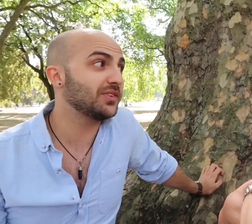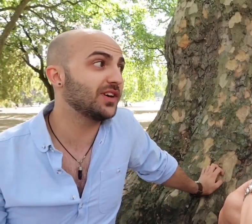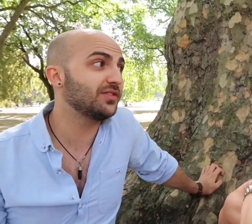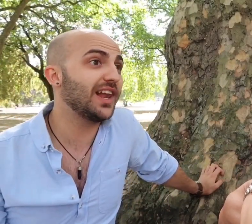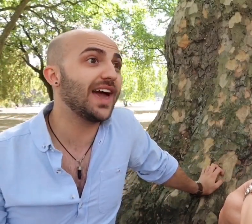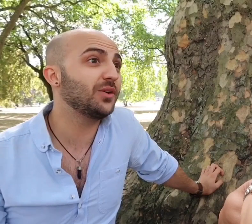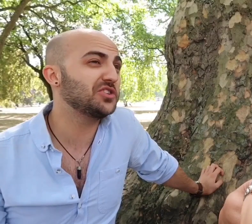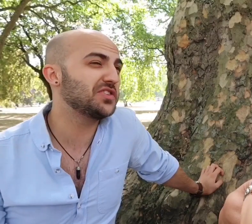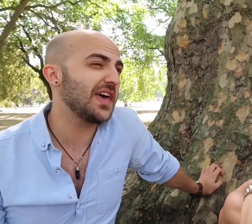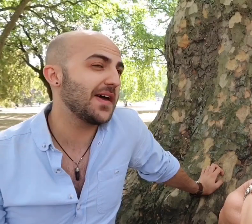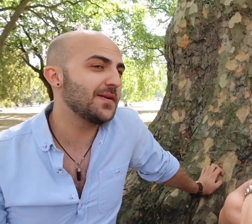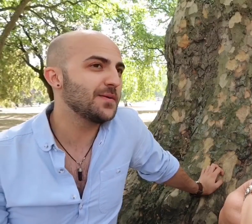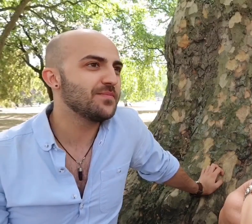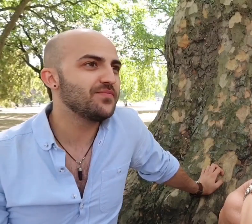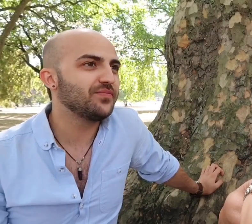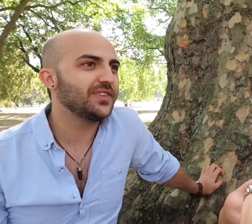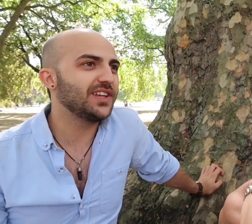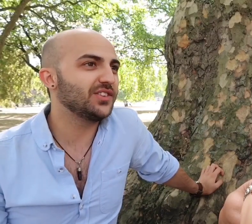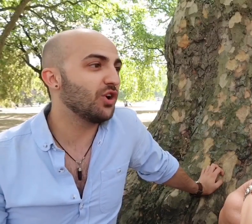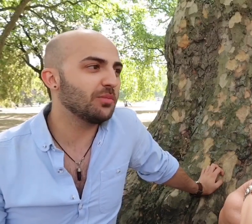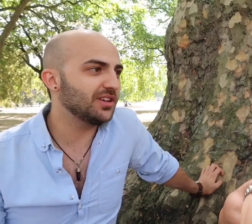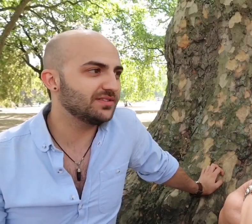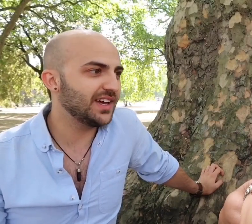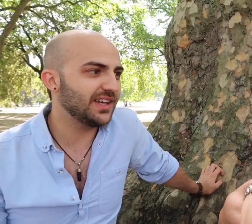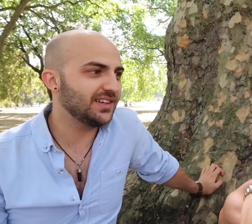myself in a language that isn't common